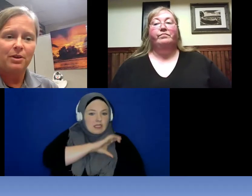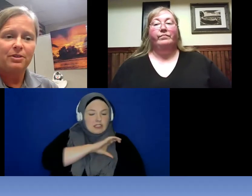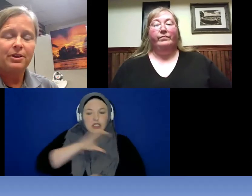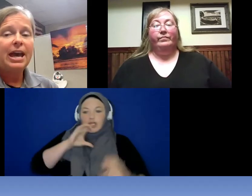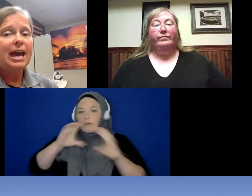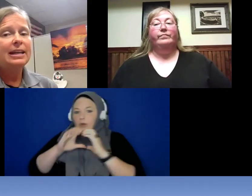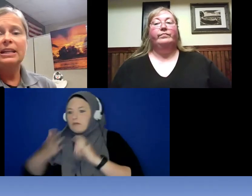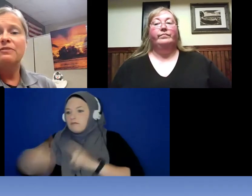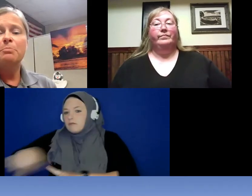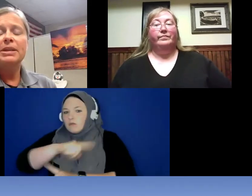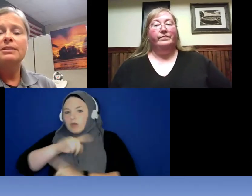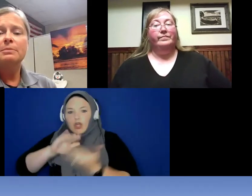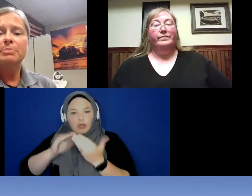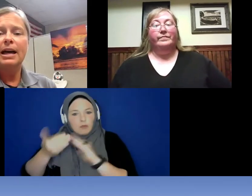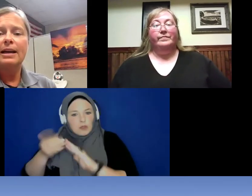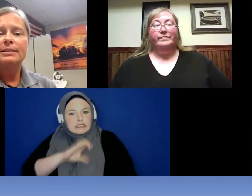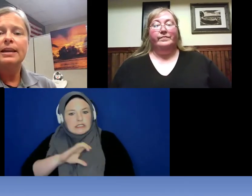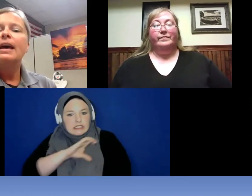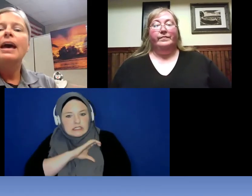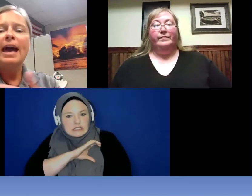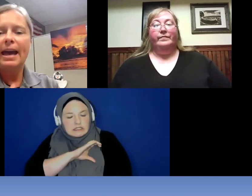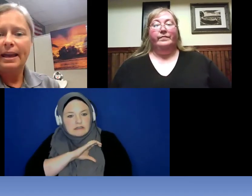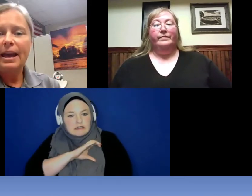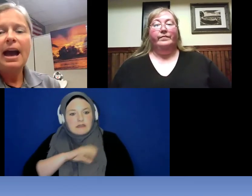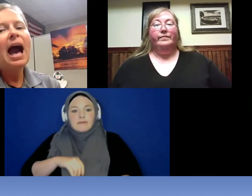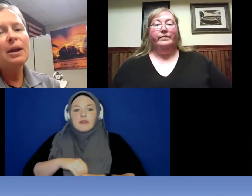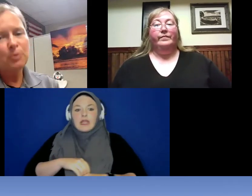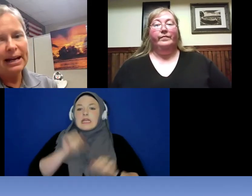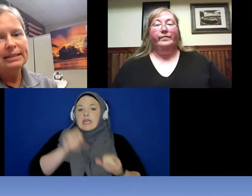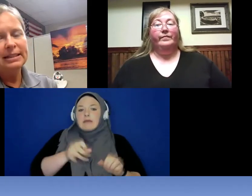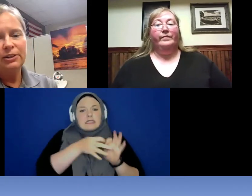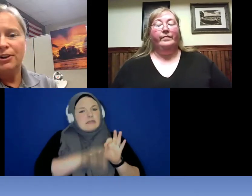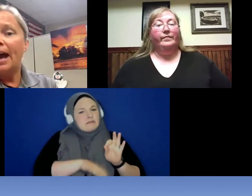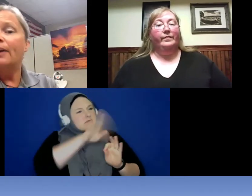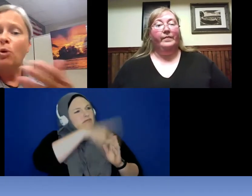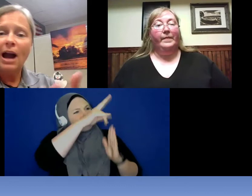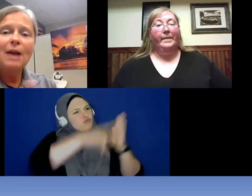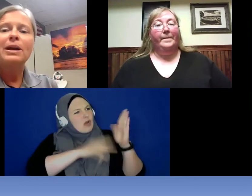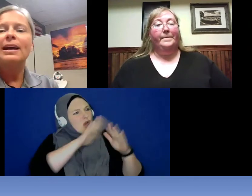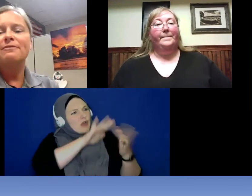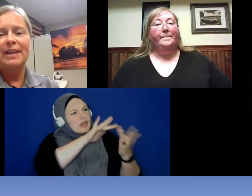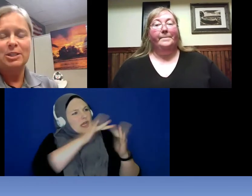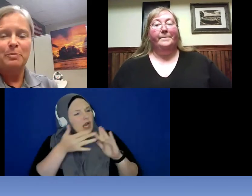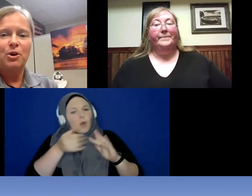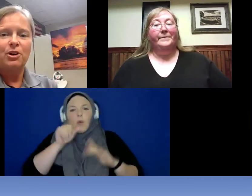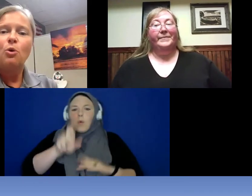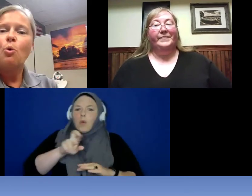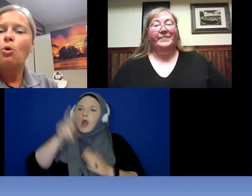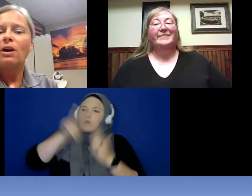. And it can even be as simple as, hey, I read on the Internet or I read on Facebook or